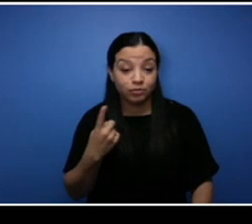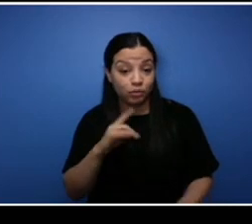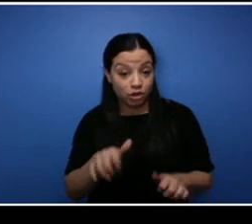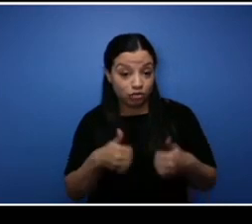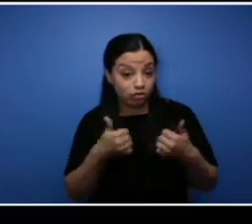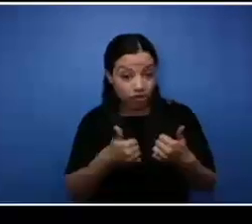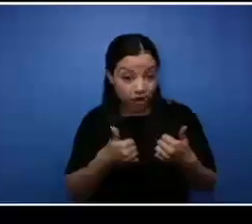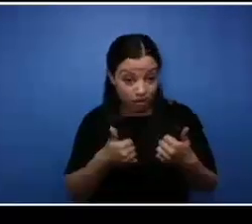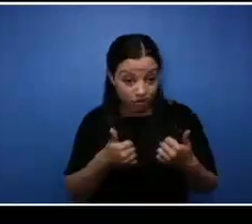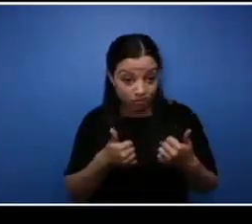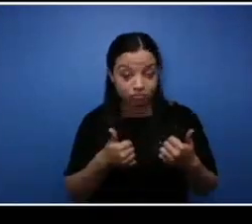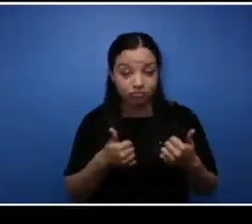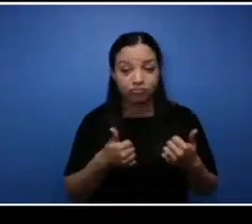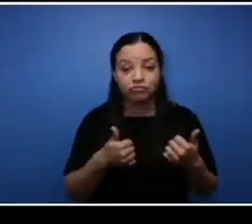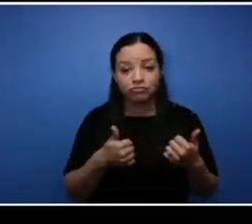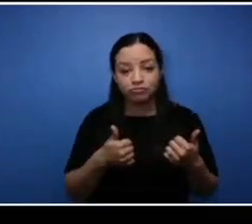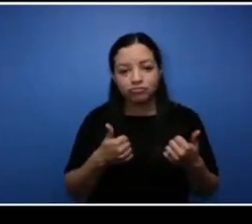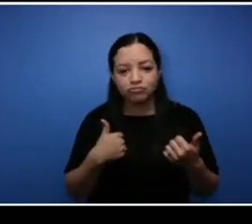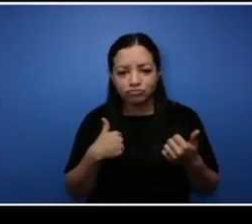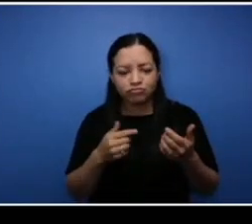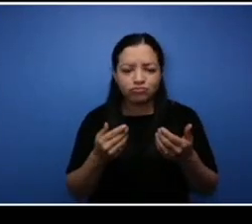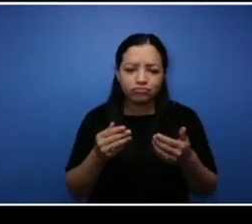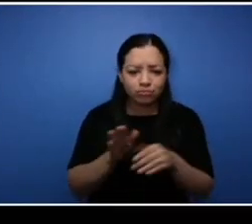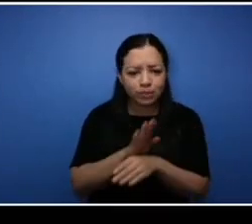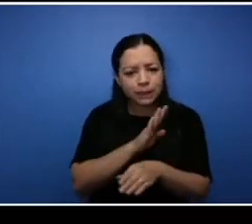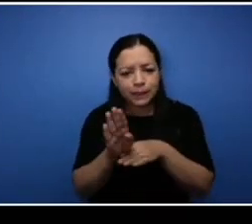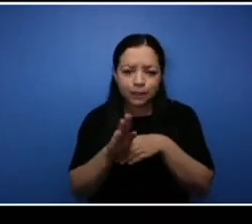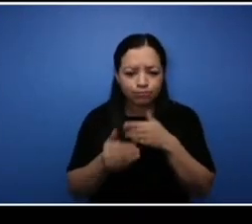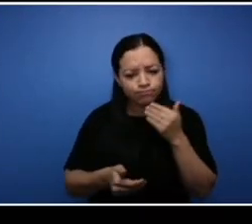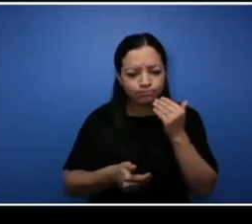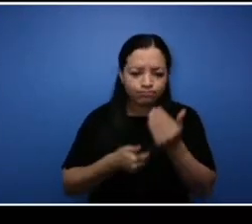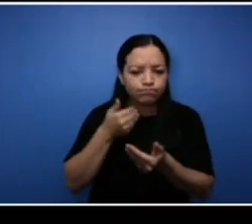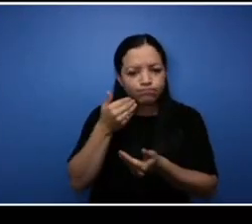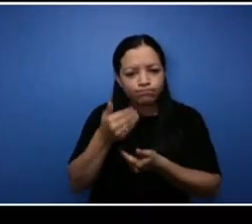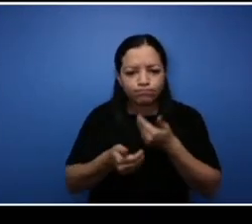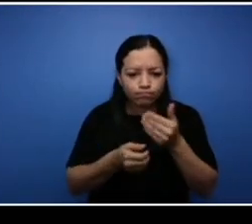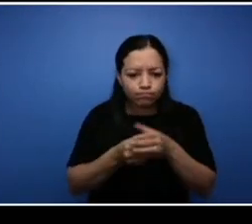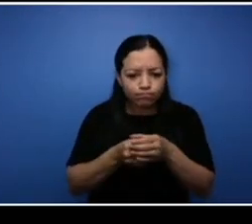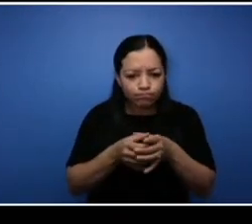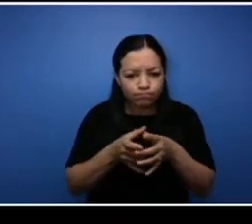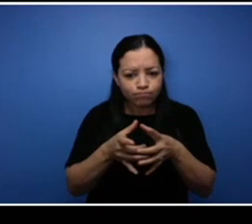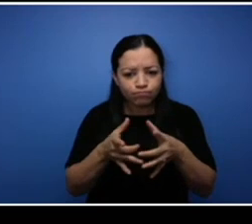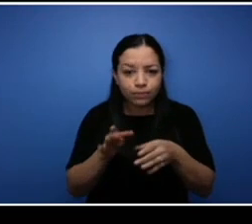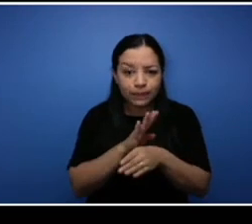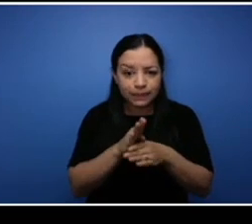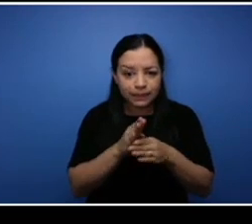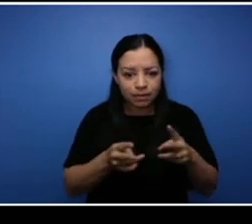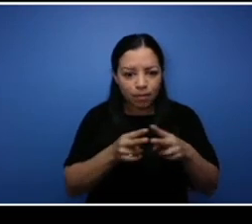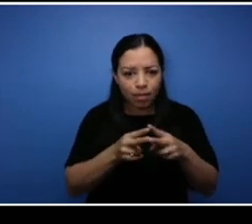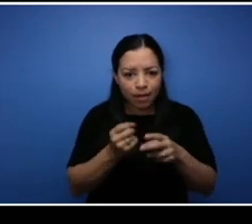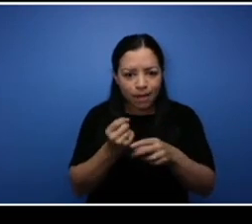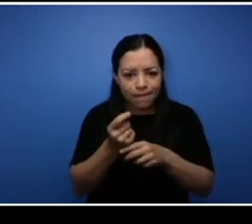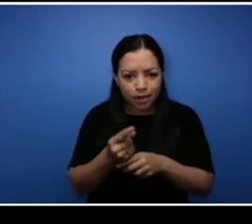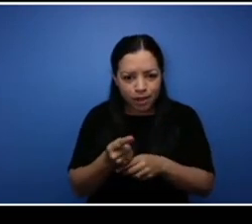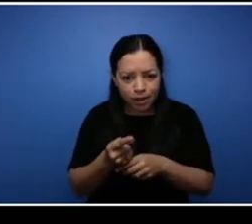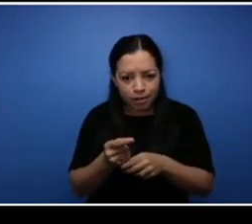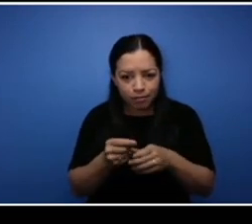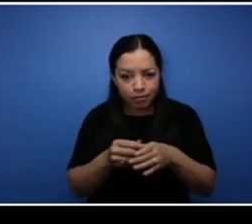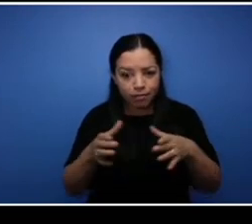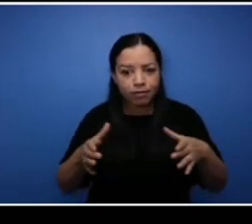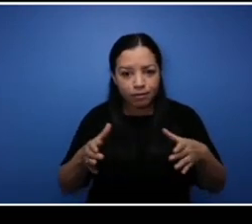were growing and you know we seem to be doubling our business every year, just filling out